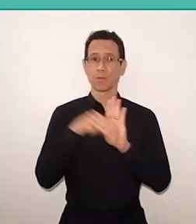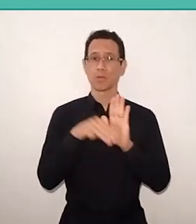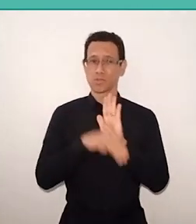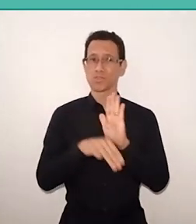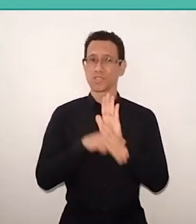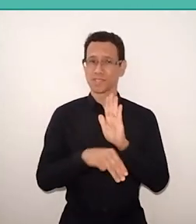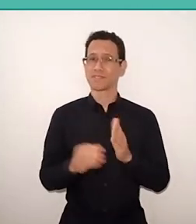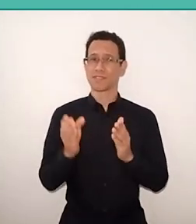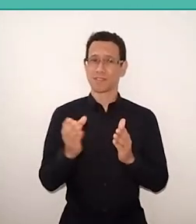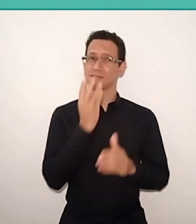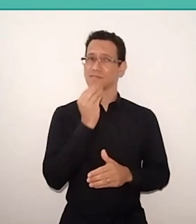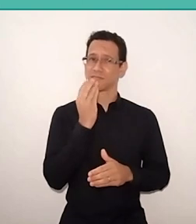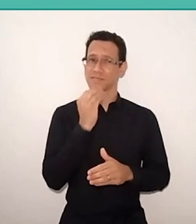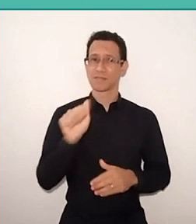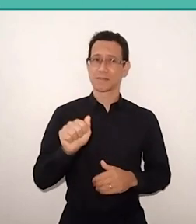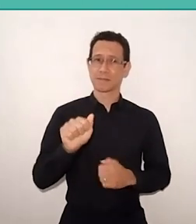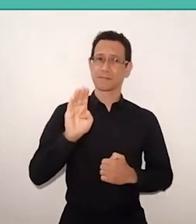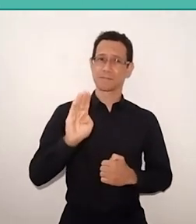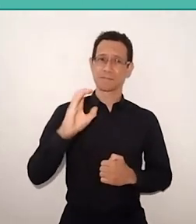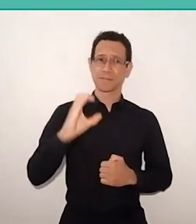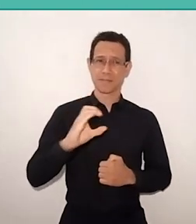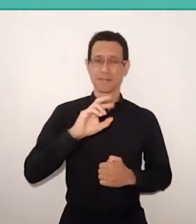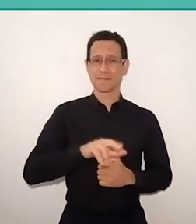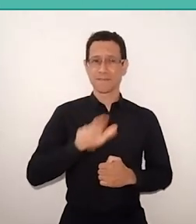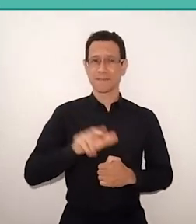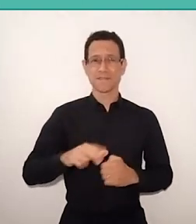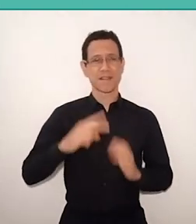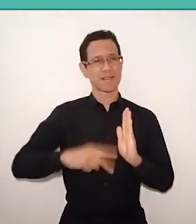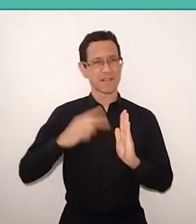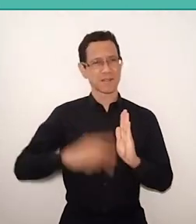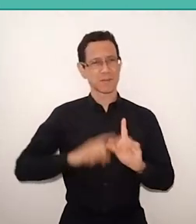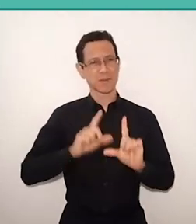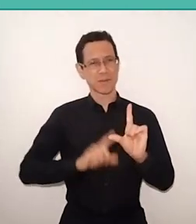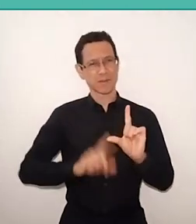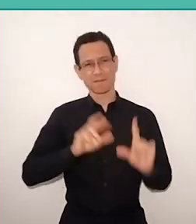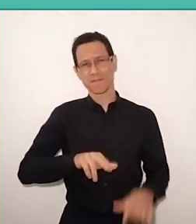in literacy, in reading. I wanted to draw attention of colleagues for a point,